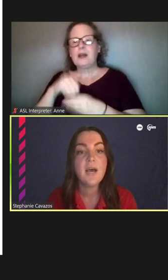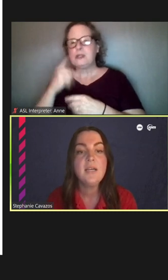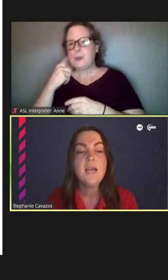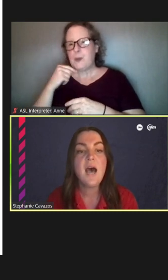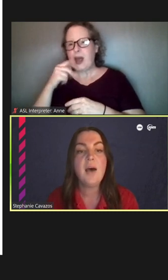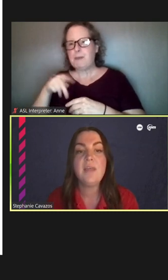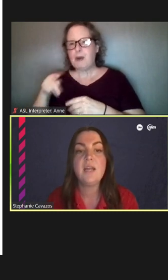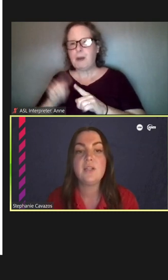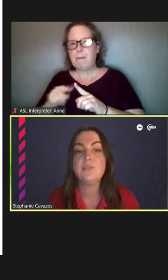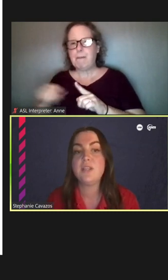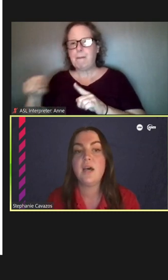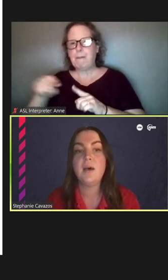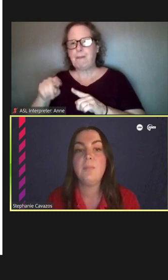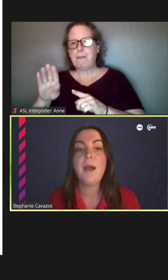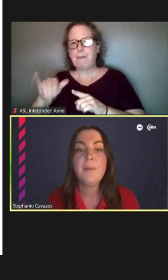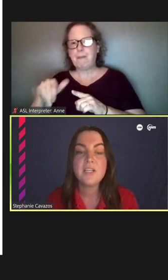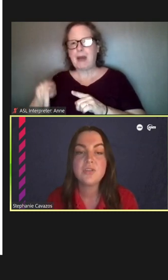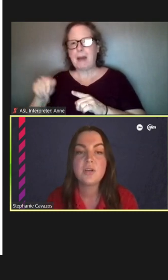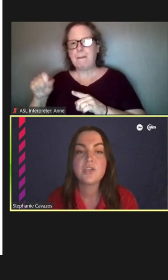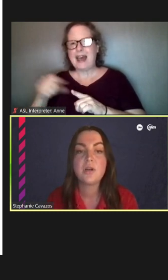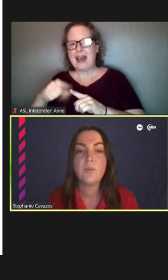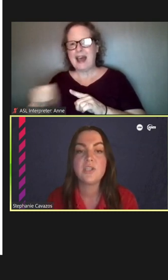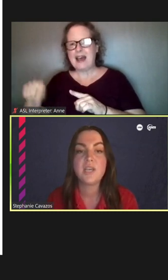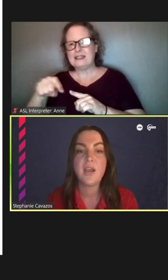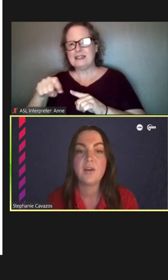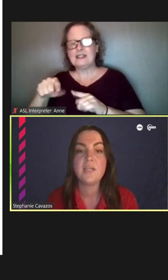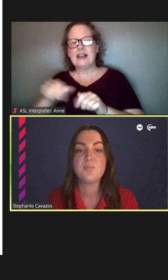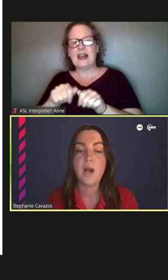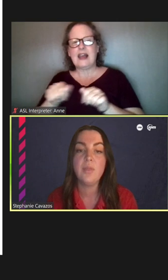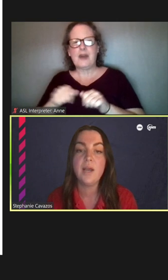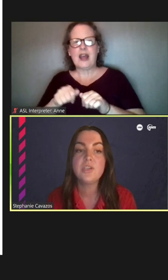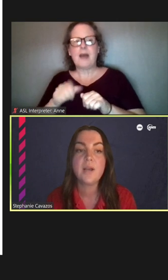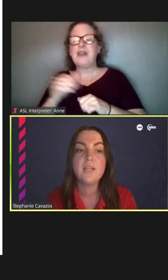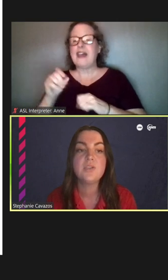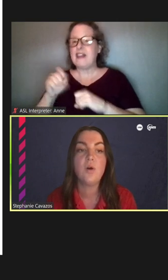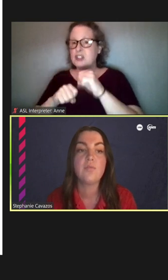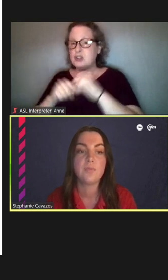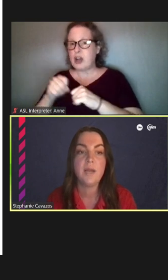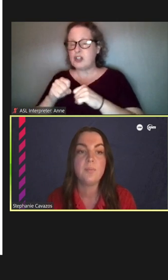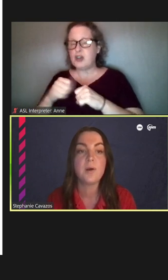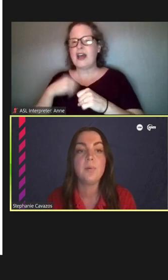and that includes the bypass structure which carries Brown Line trains over Red and Purple